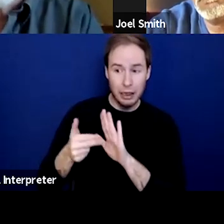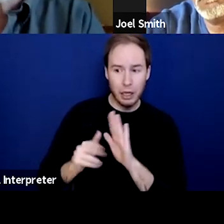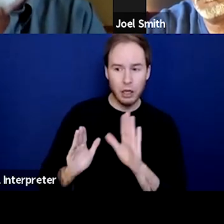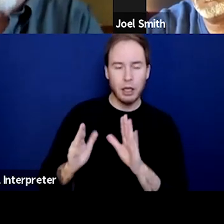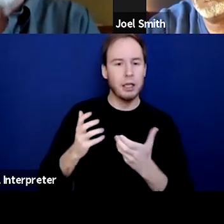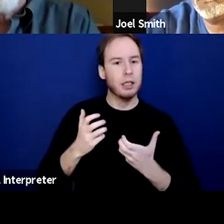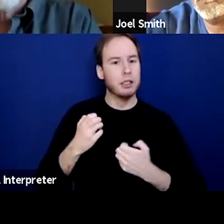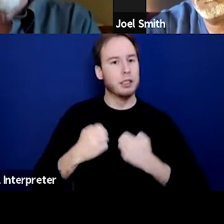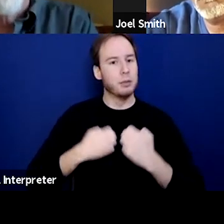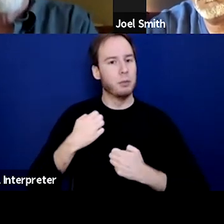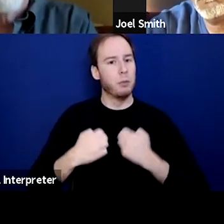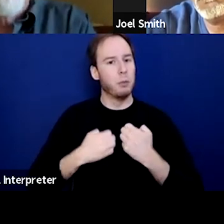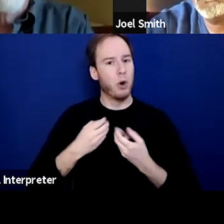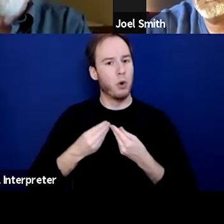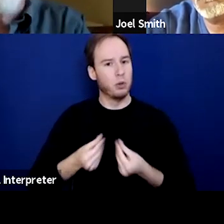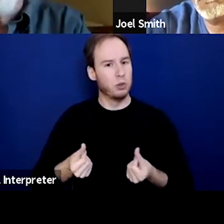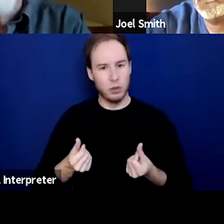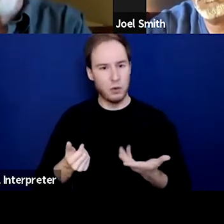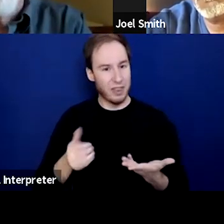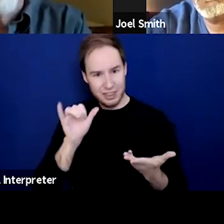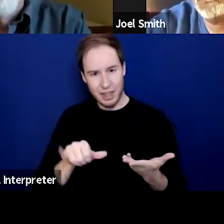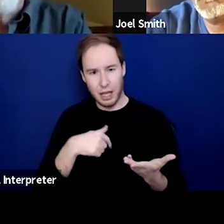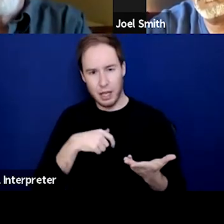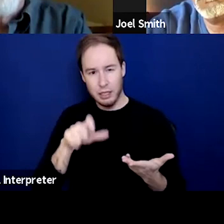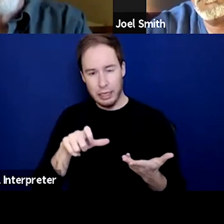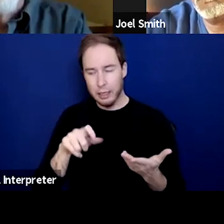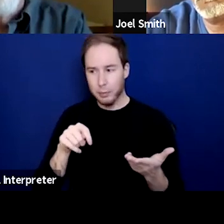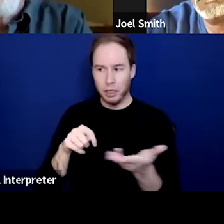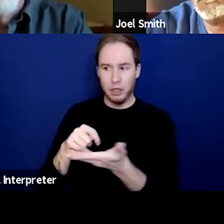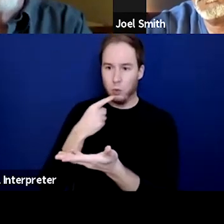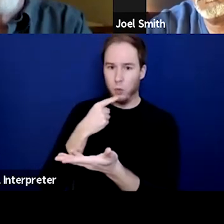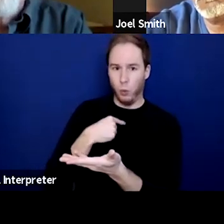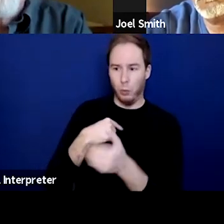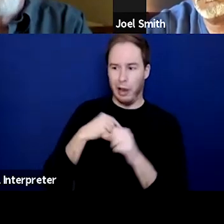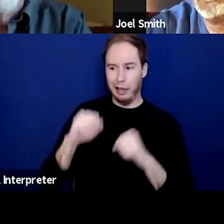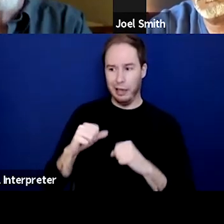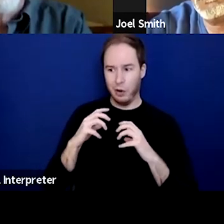And so, I just ran this course of life, but nobody told me I could have recovered from that.